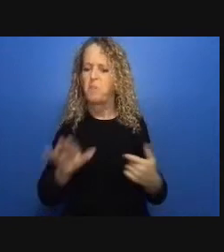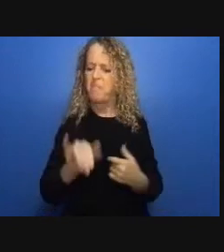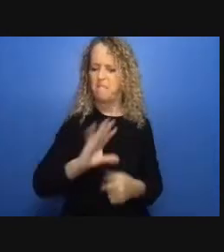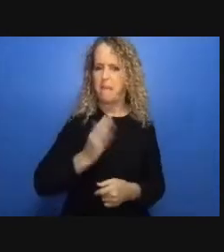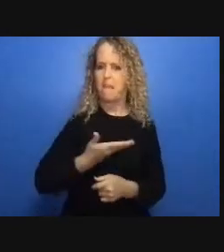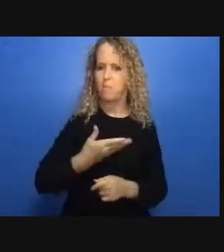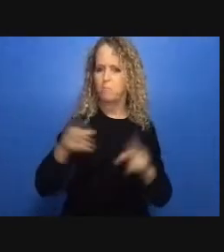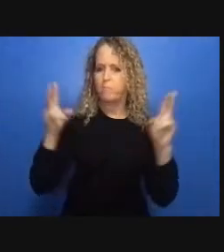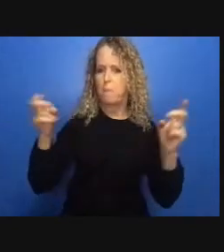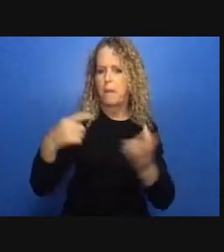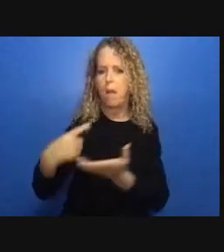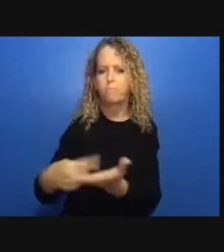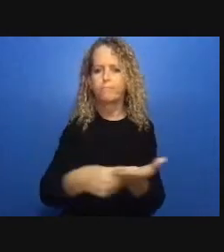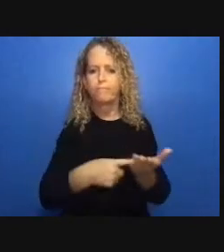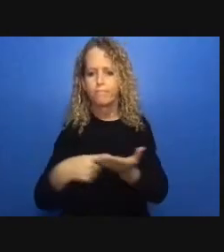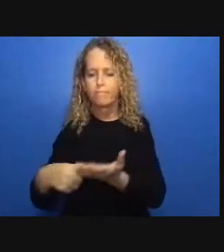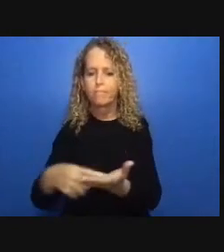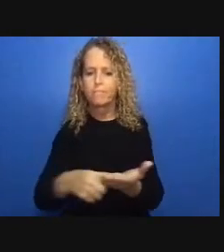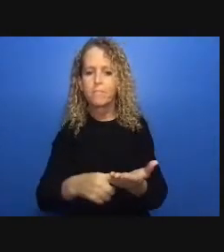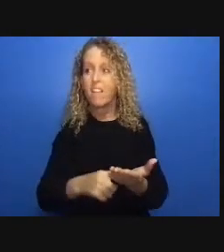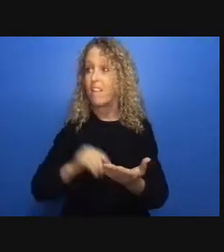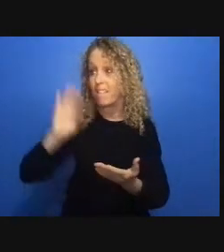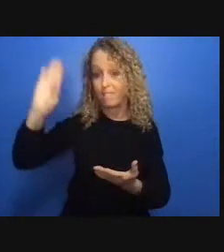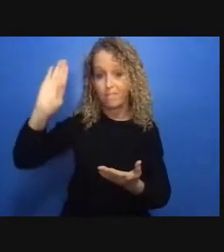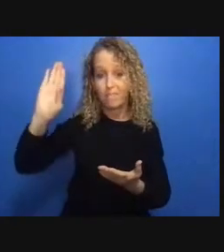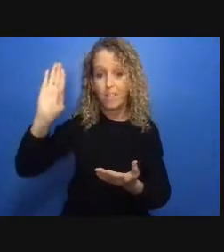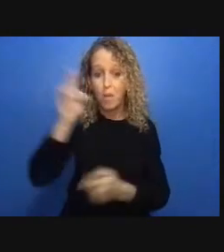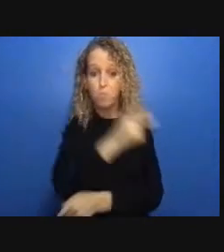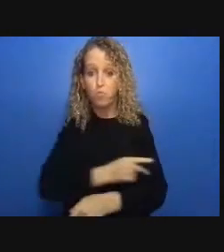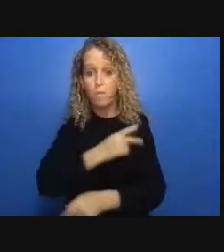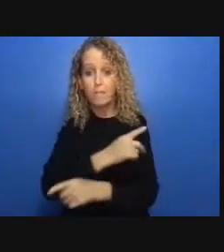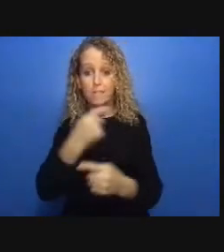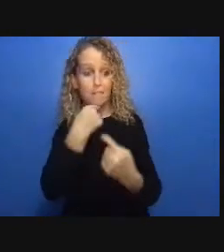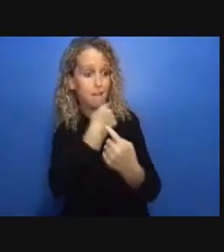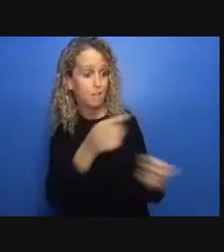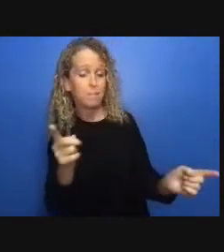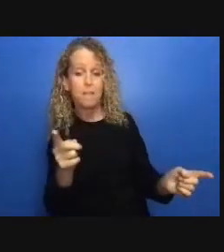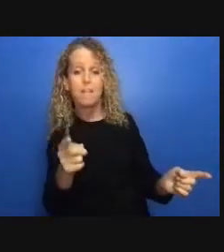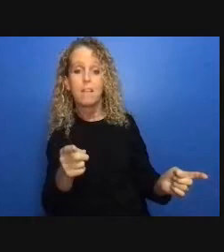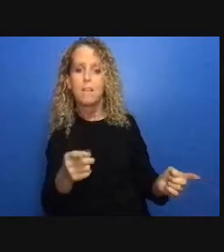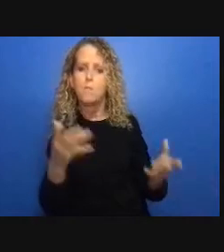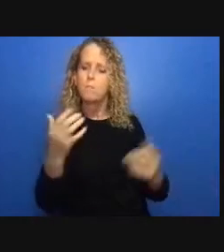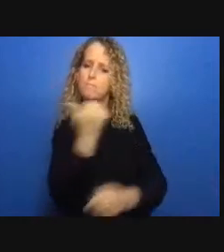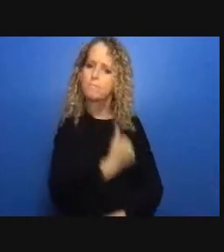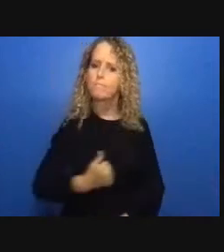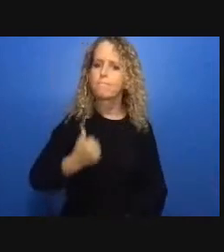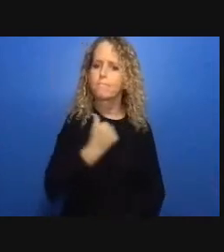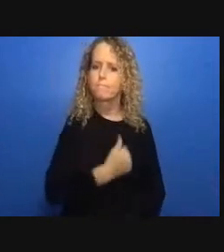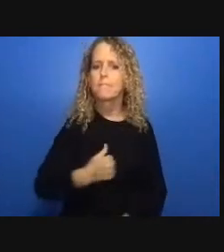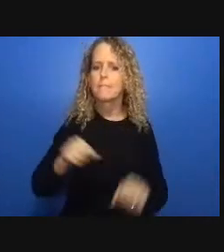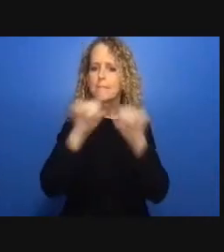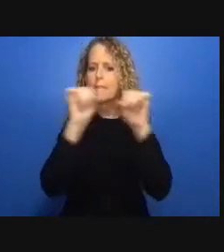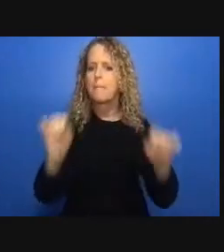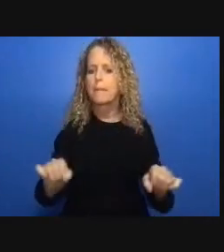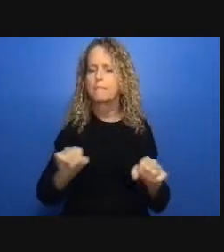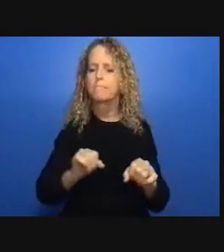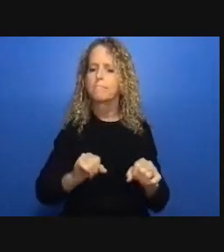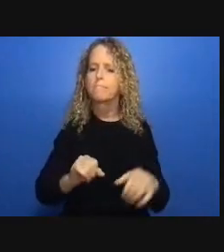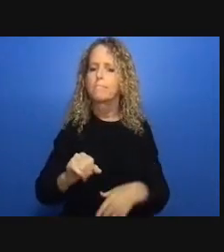comparable decarceration efforts and saw infection rates 13 times higher than in the community so